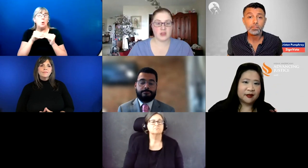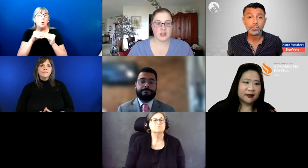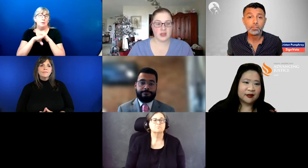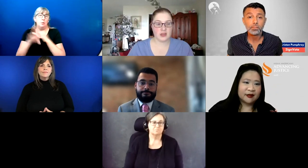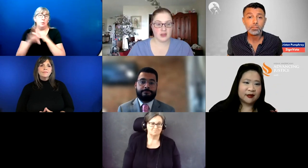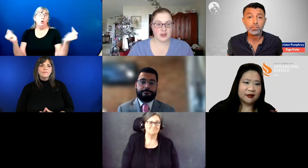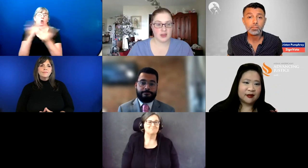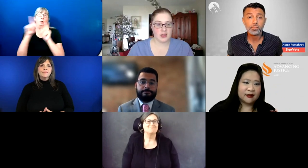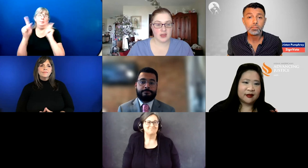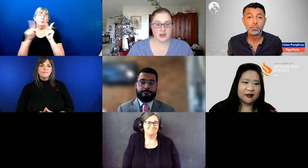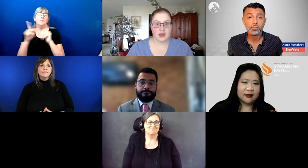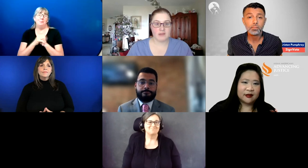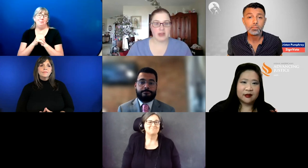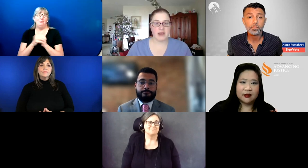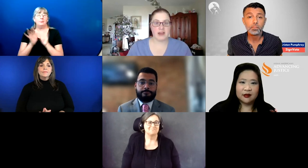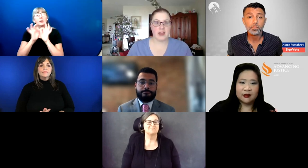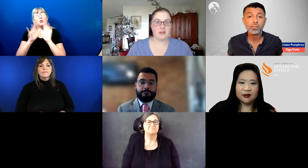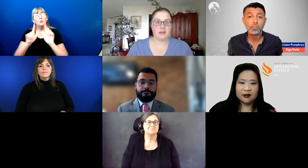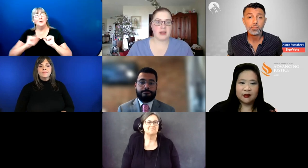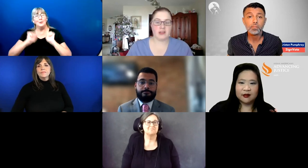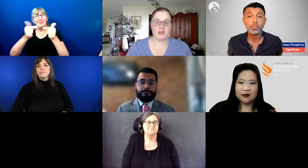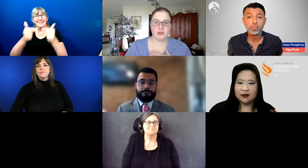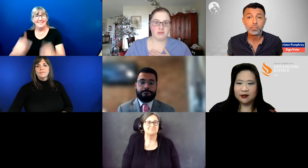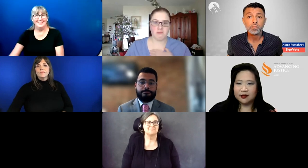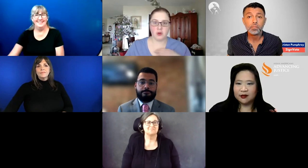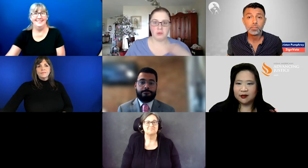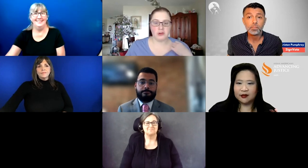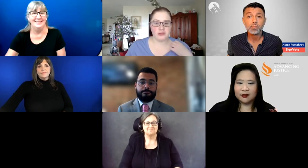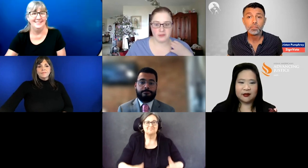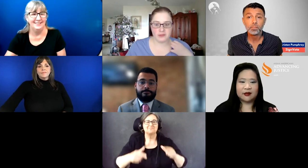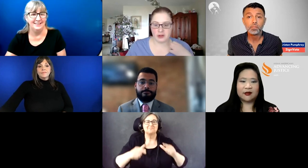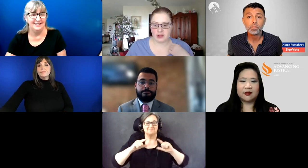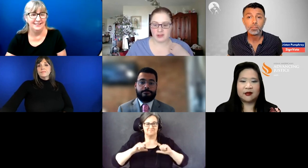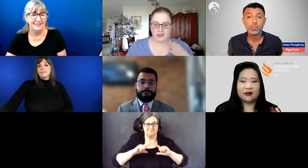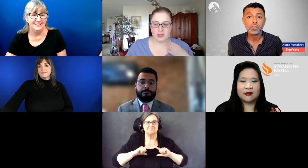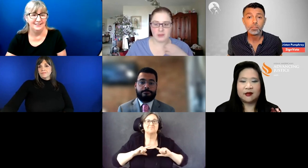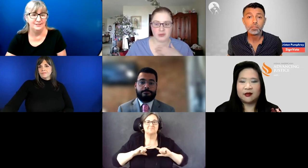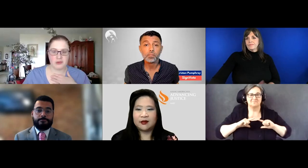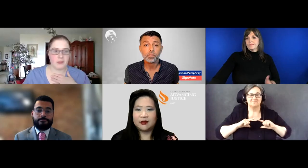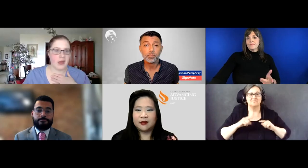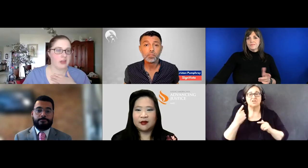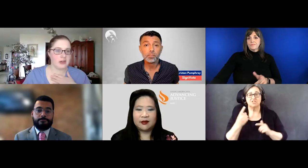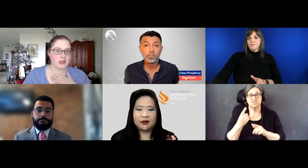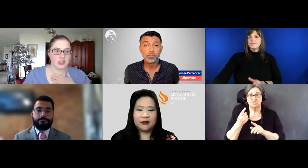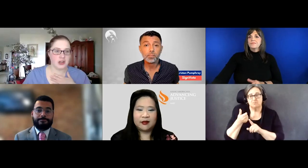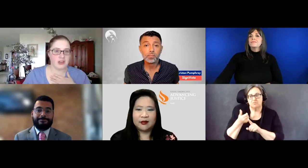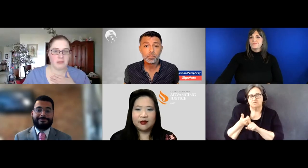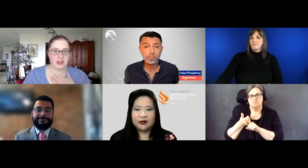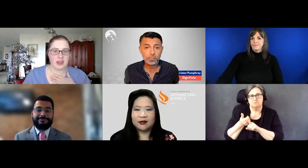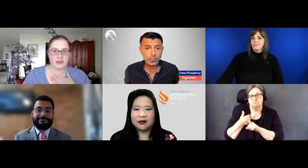Yeah, I agree. As someone who works in voting rights, sometimes those ballot initiatives, I really have to